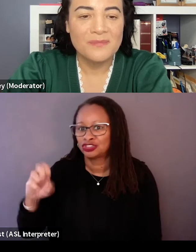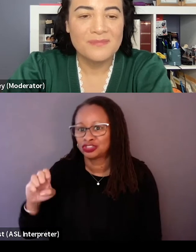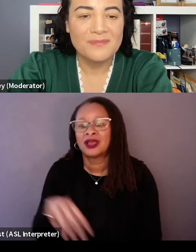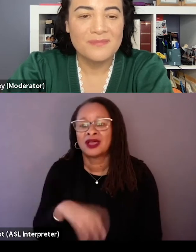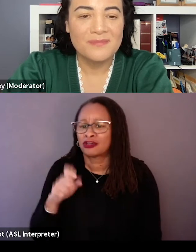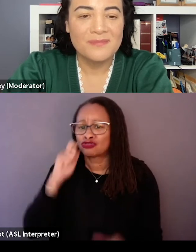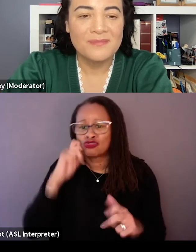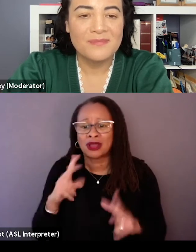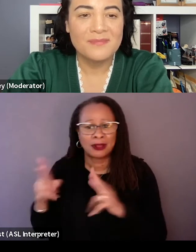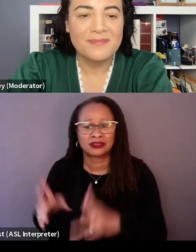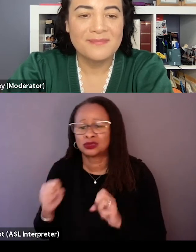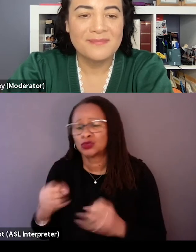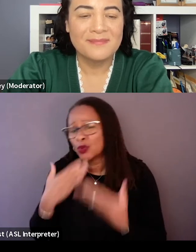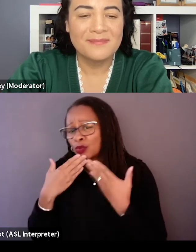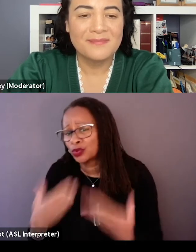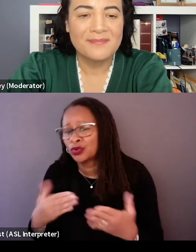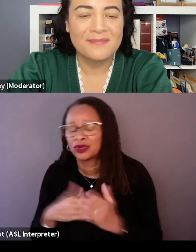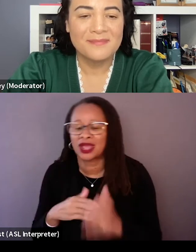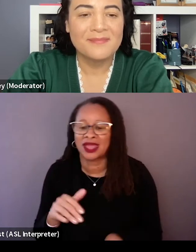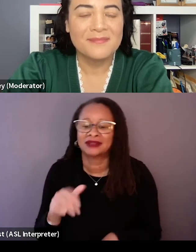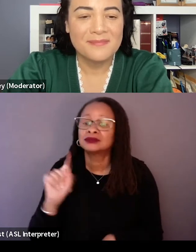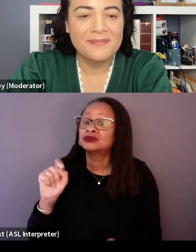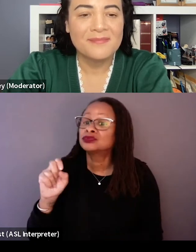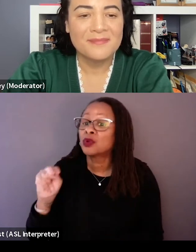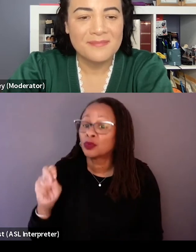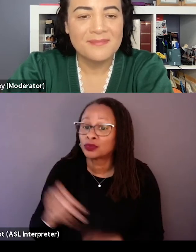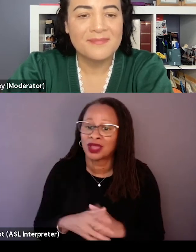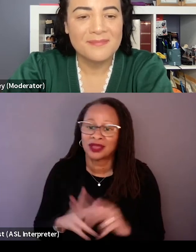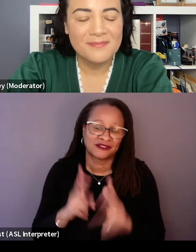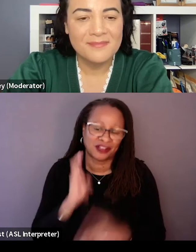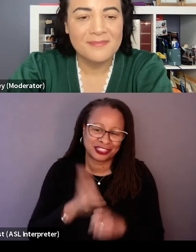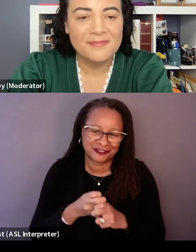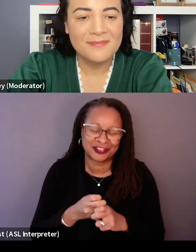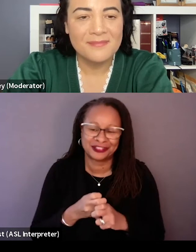and they are so good at tone, but it was very difficult to strike that I think.